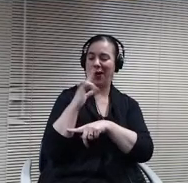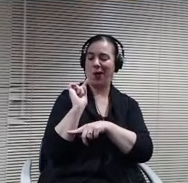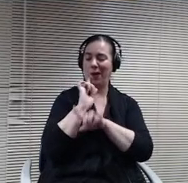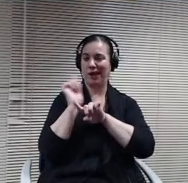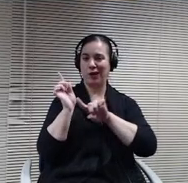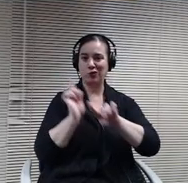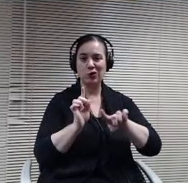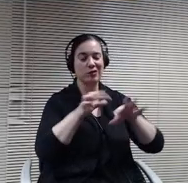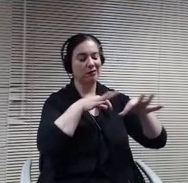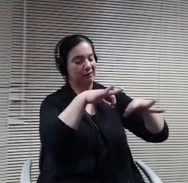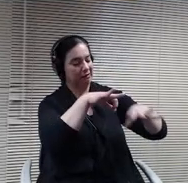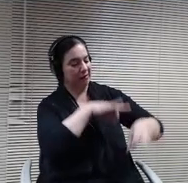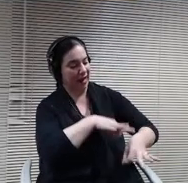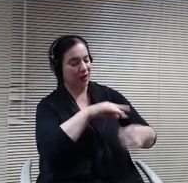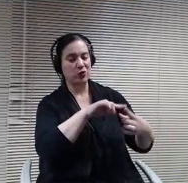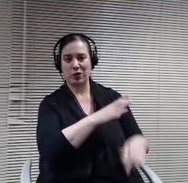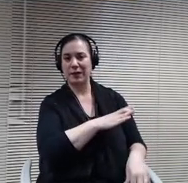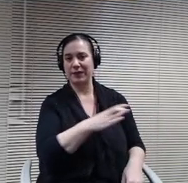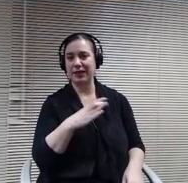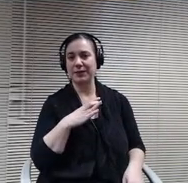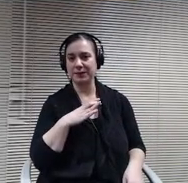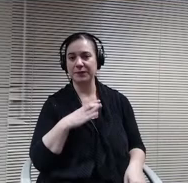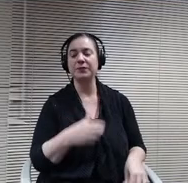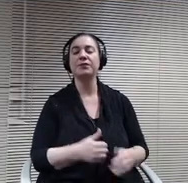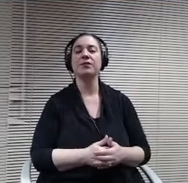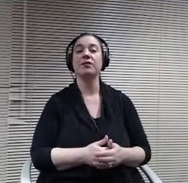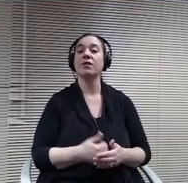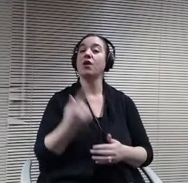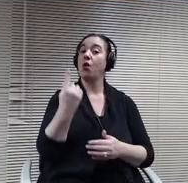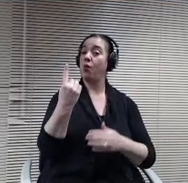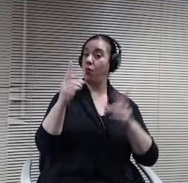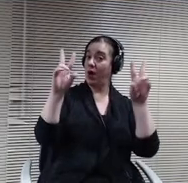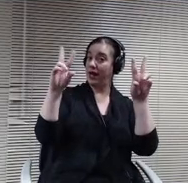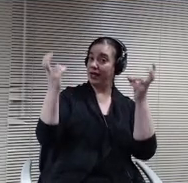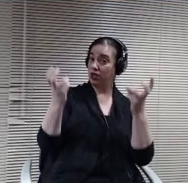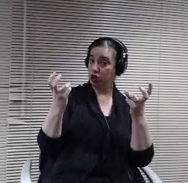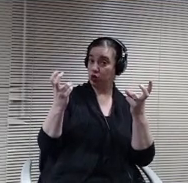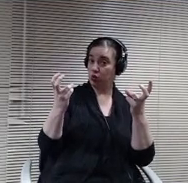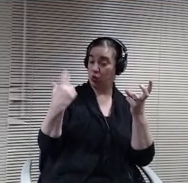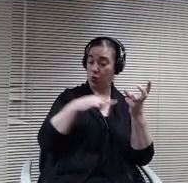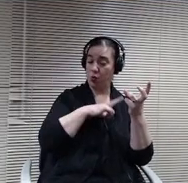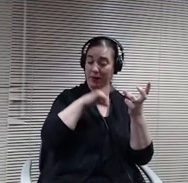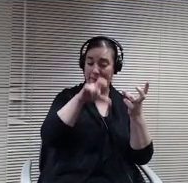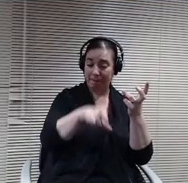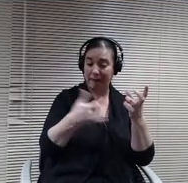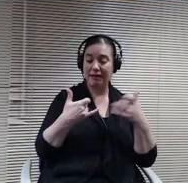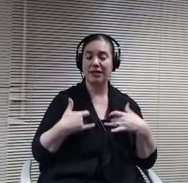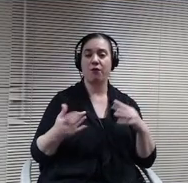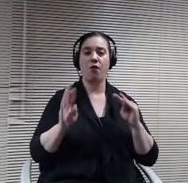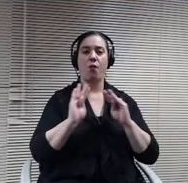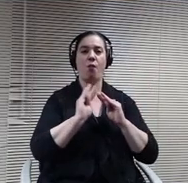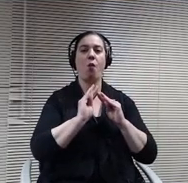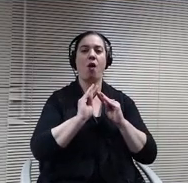The one issue that we need to get more direction from the state on is whether we're going to be allowed to